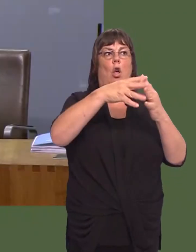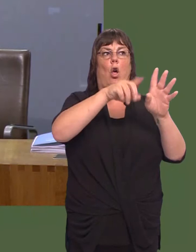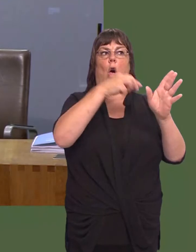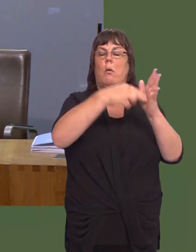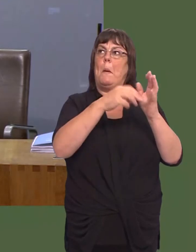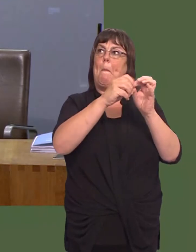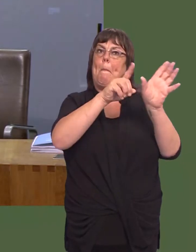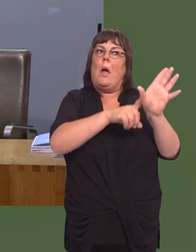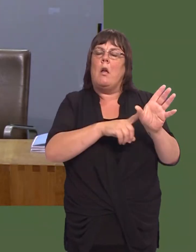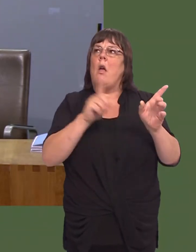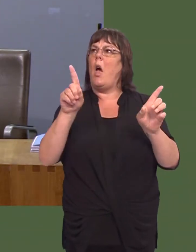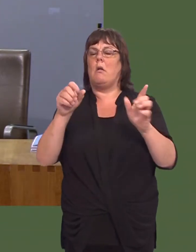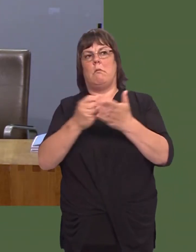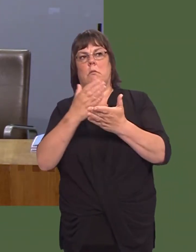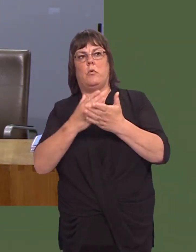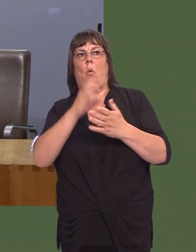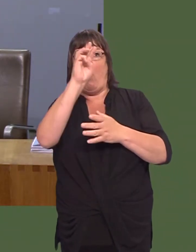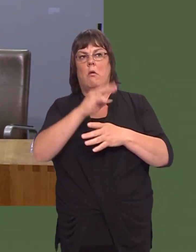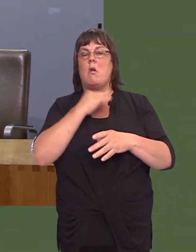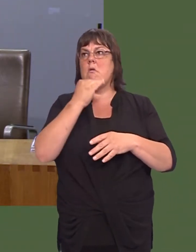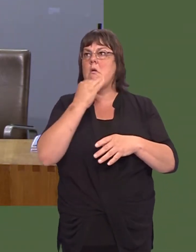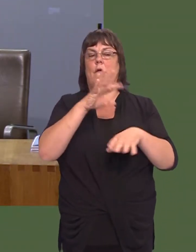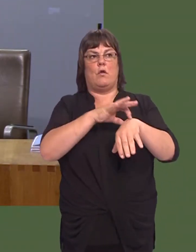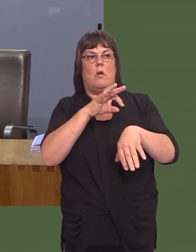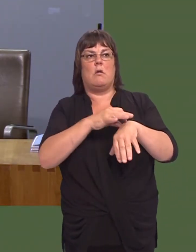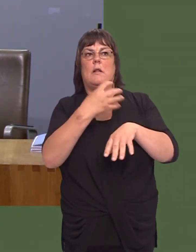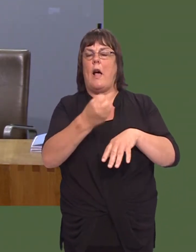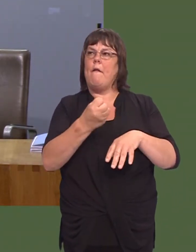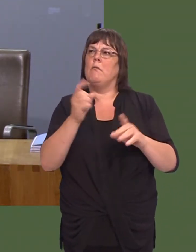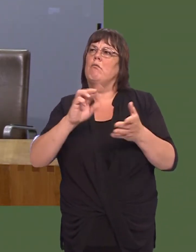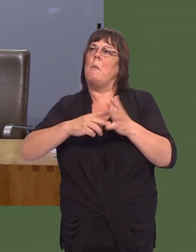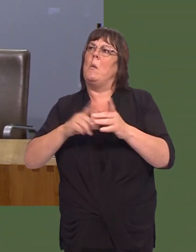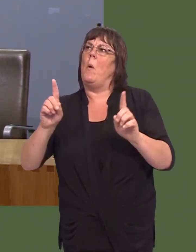And furthermore, what action are you taking to make sure that Wales has sufficient numbers of GPs going forward?